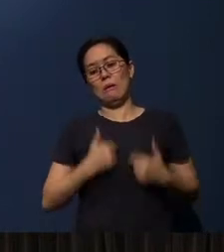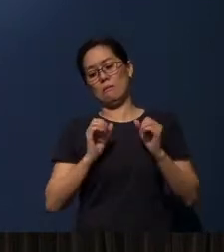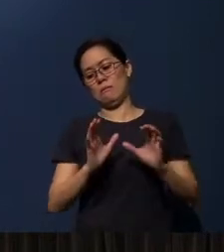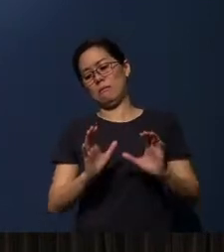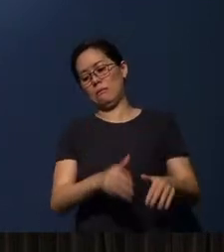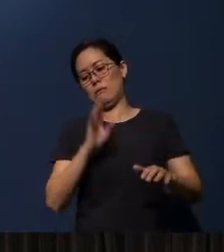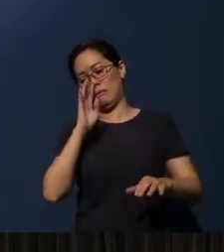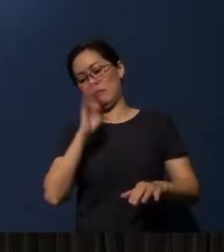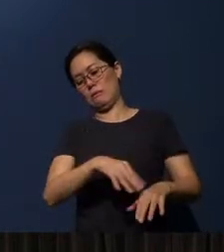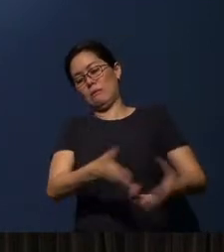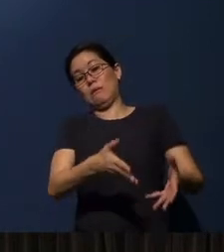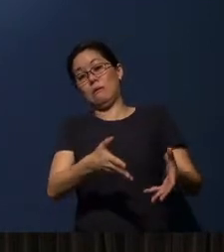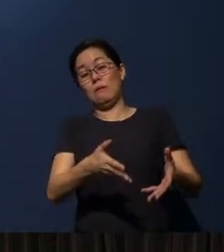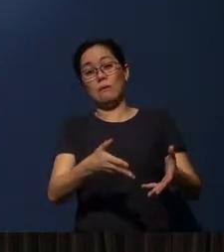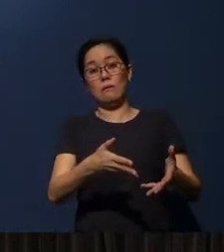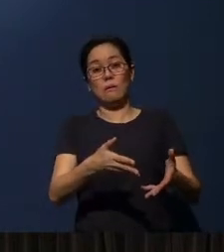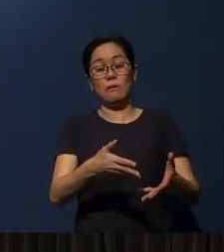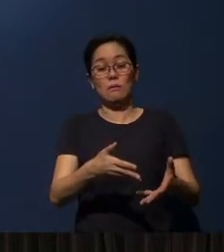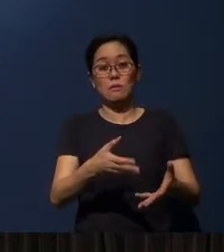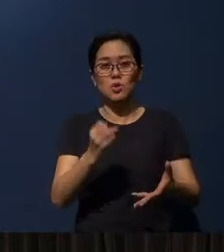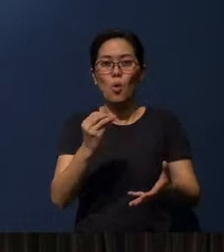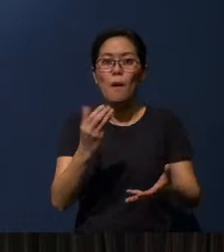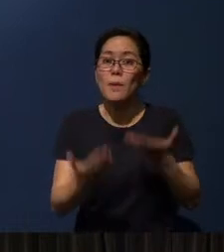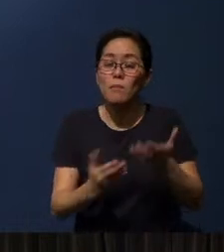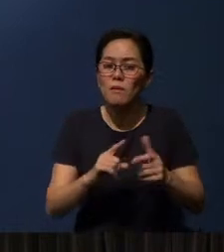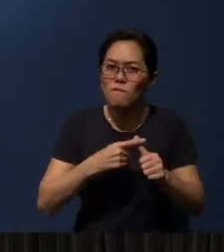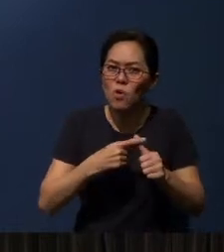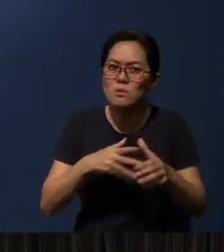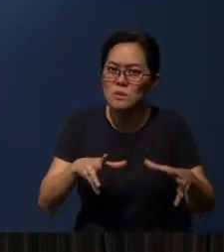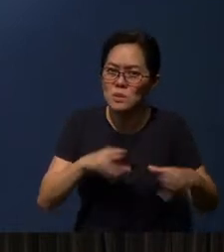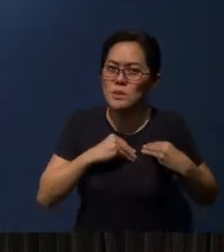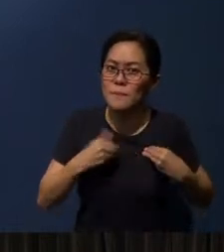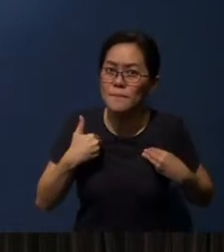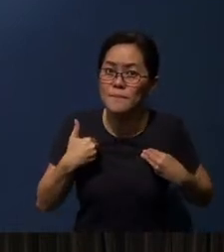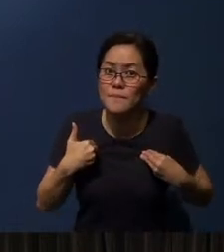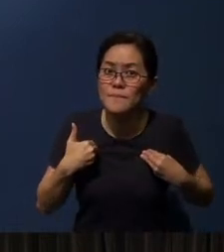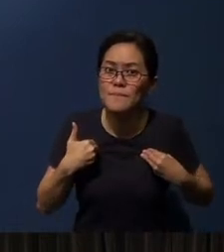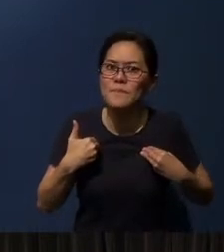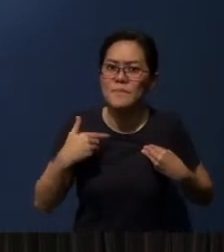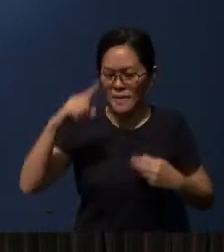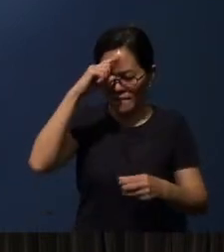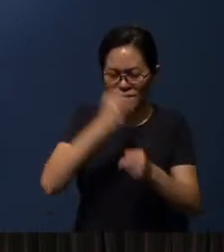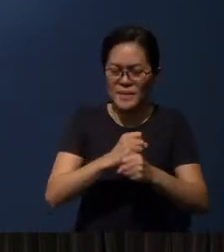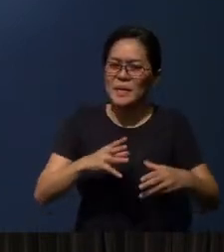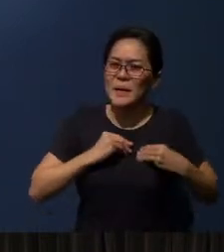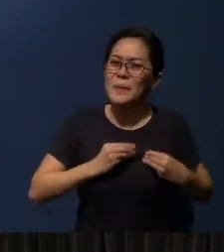So, they may have initially accepted the faith with joy and thankfulness.